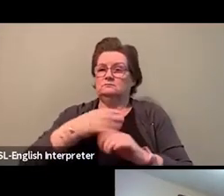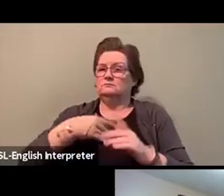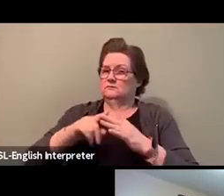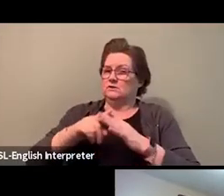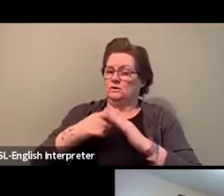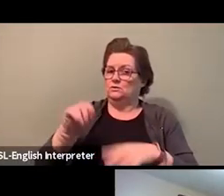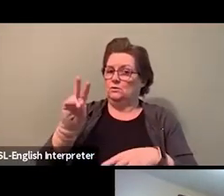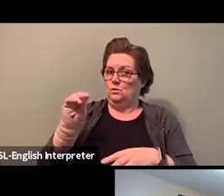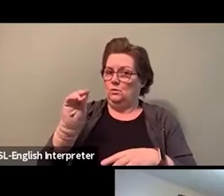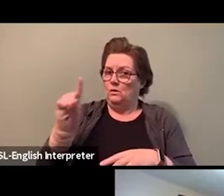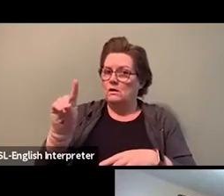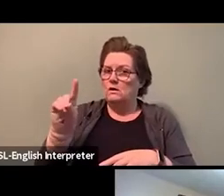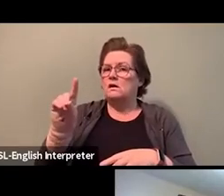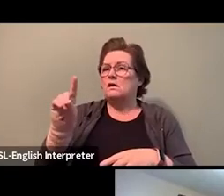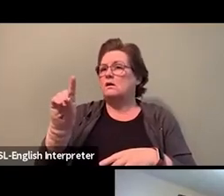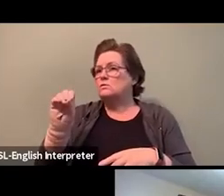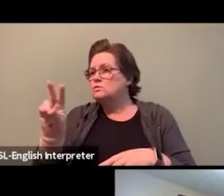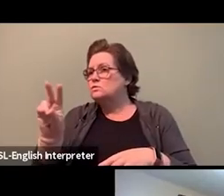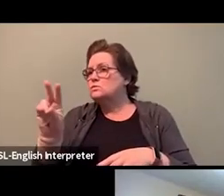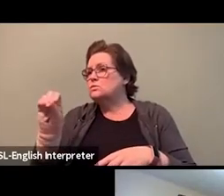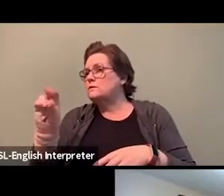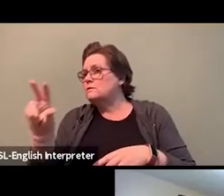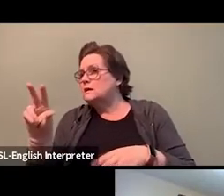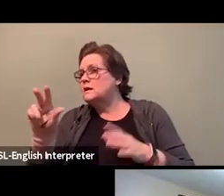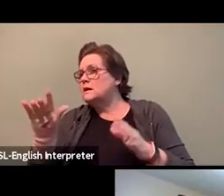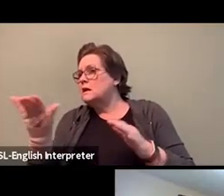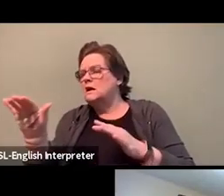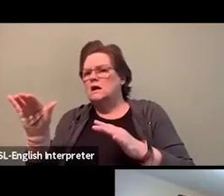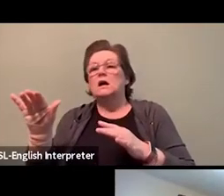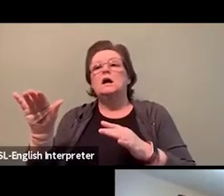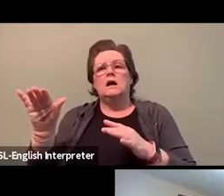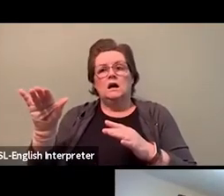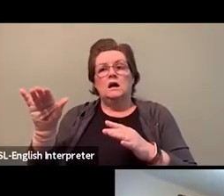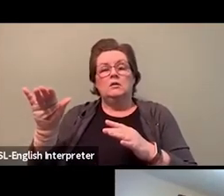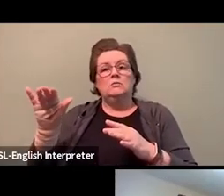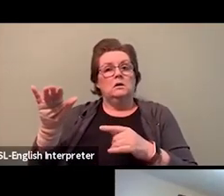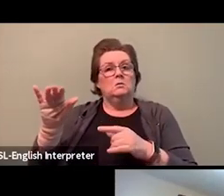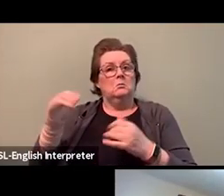so many strong racialized black workers that came before me,